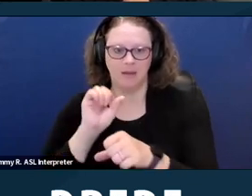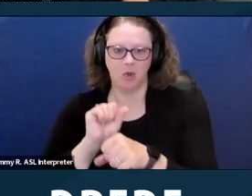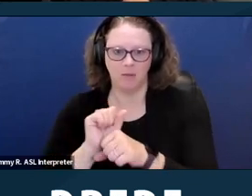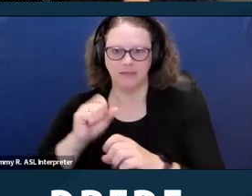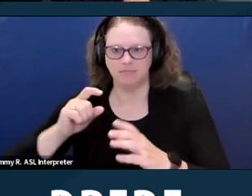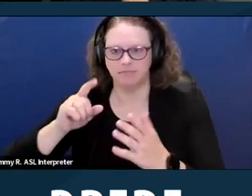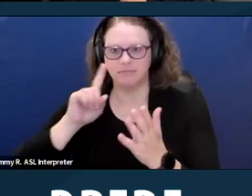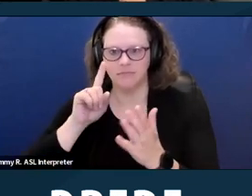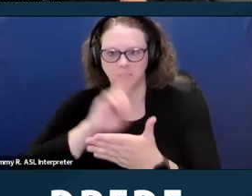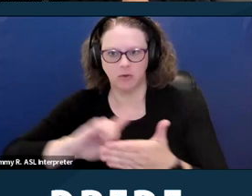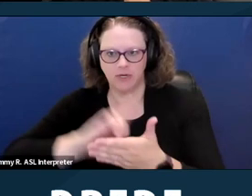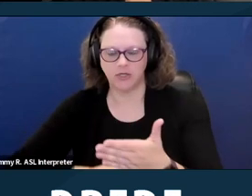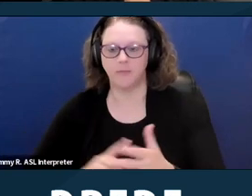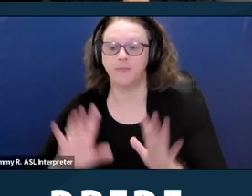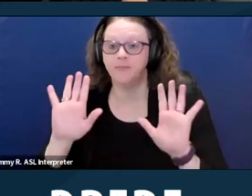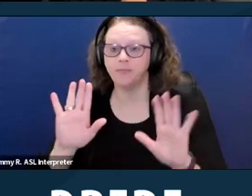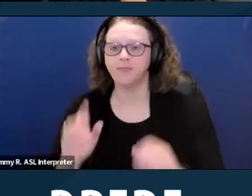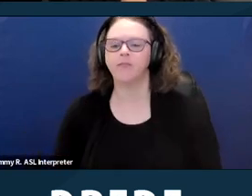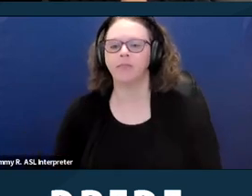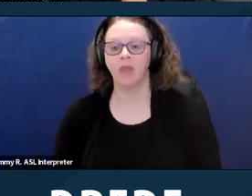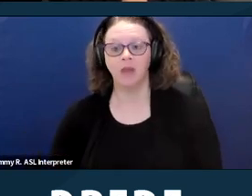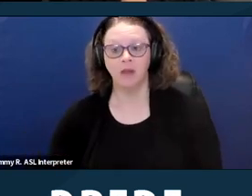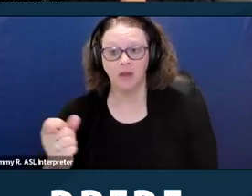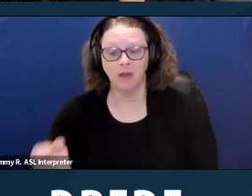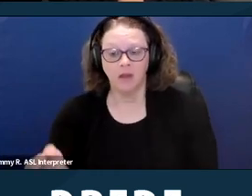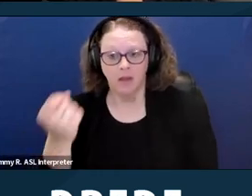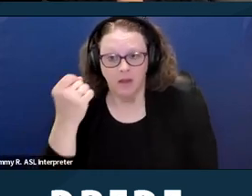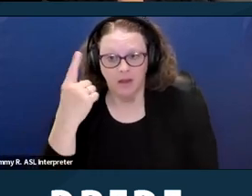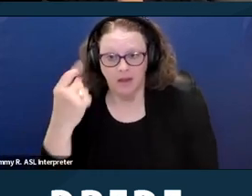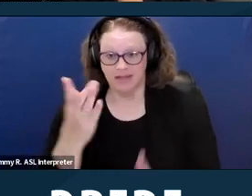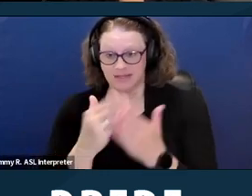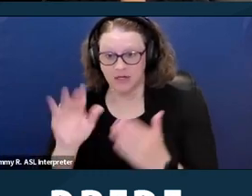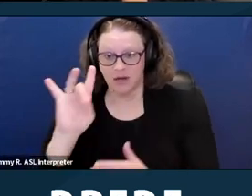So from the outset, it's important to understand why Section Eight is so important